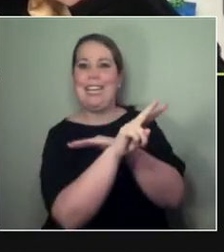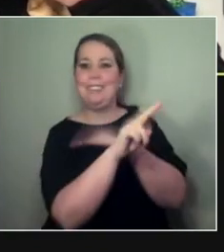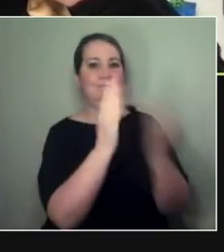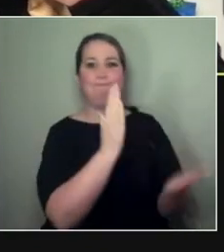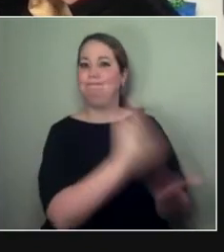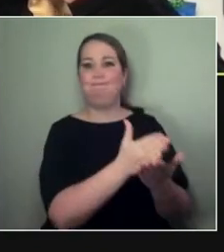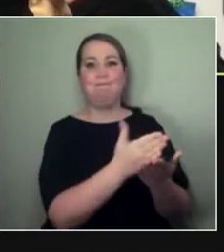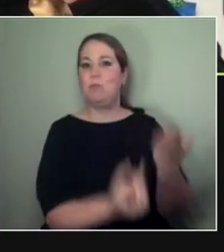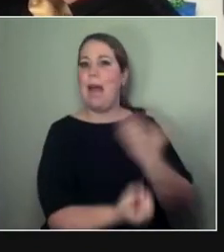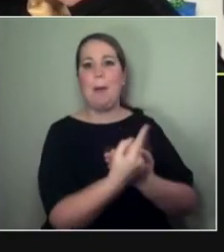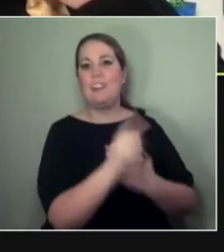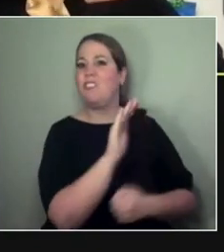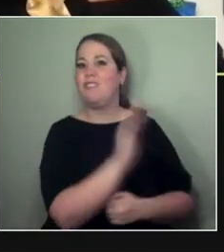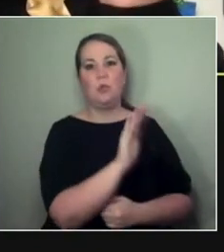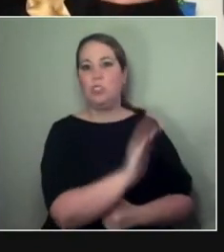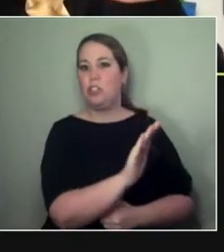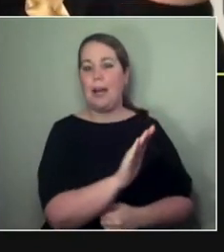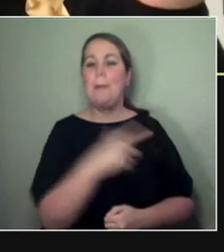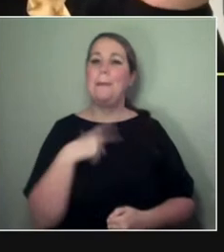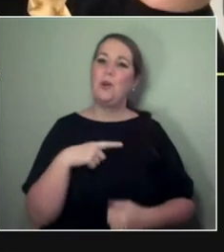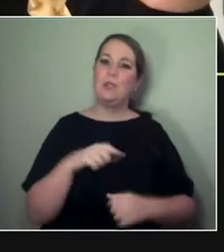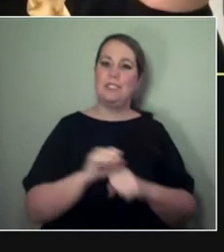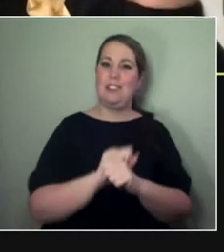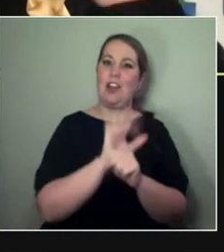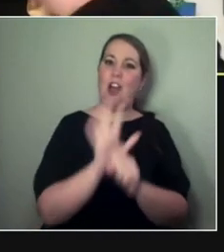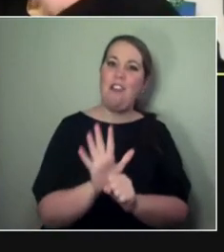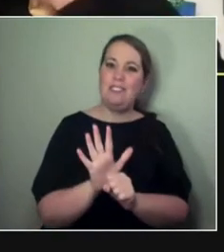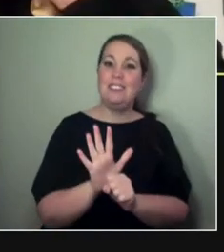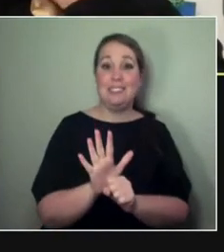Yeah, or even wanting to put it out there, I think.